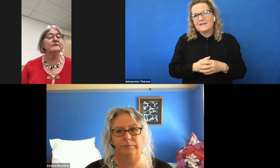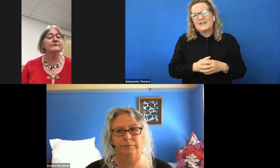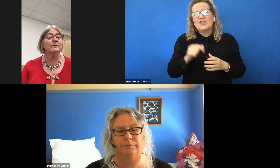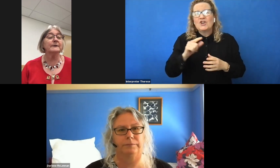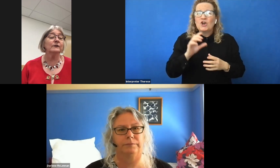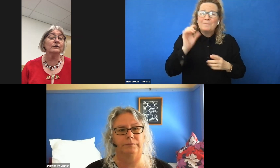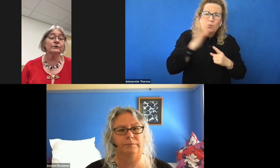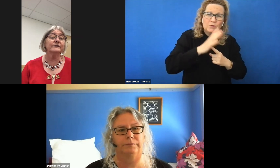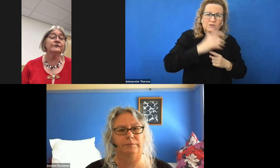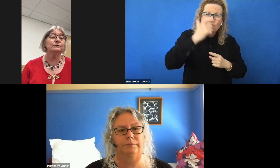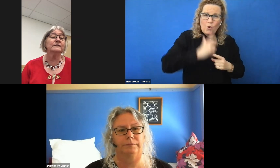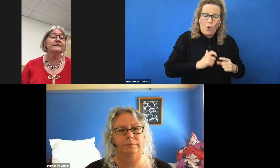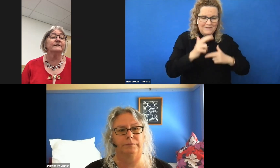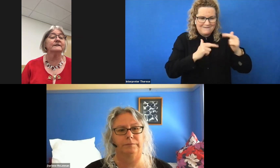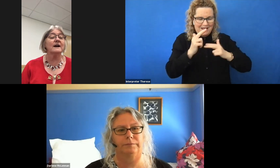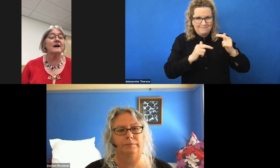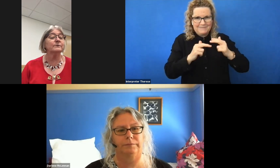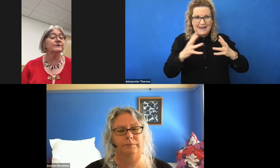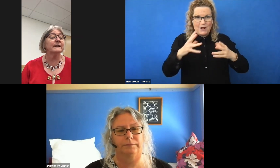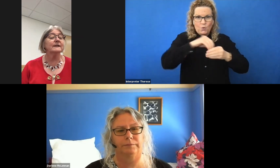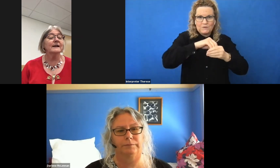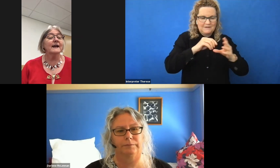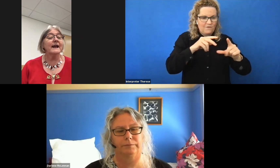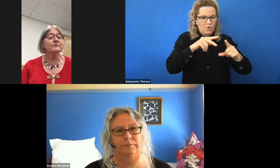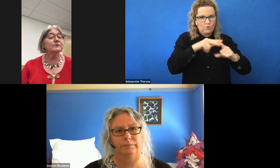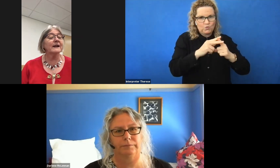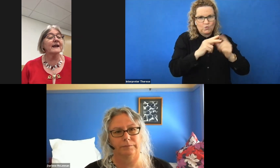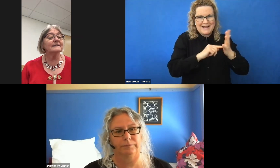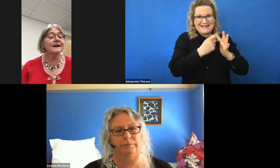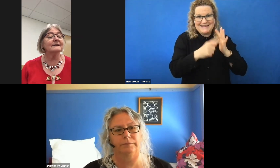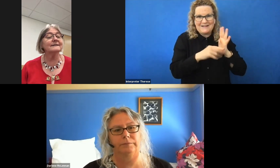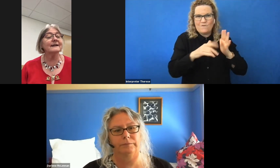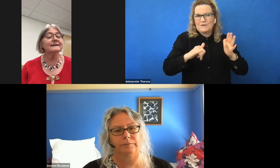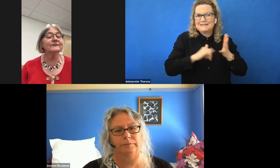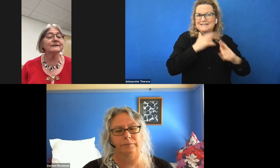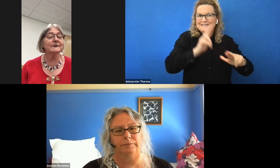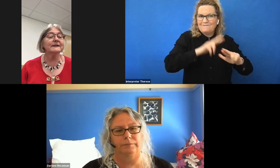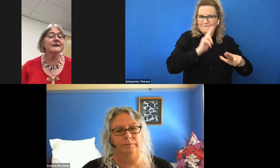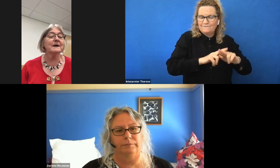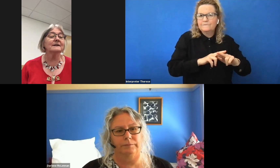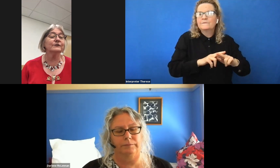developing inclusive toolkit for staff which aims to enhance the understanding of disability amongst